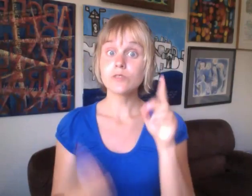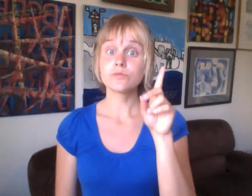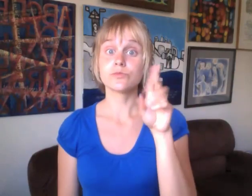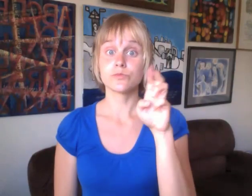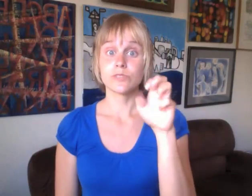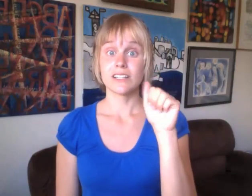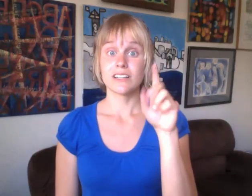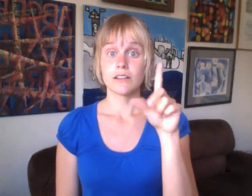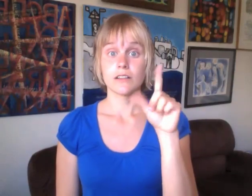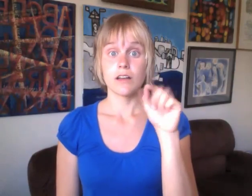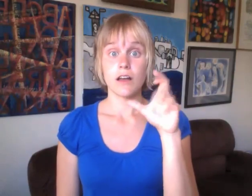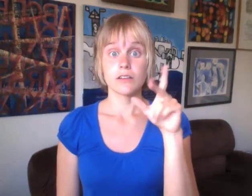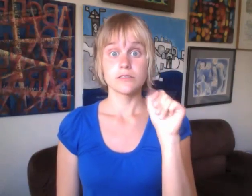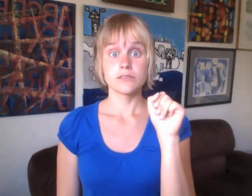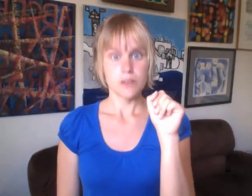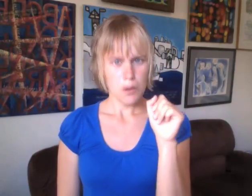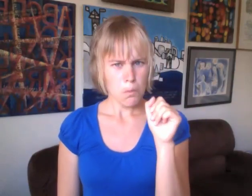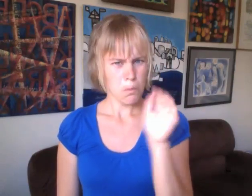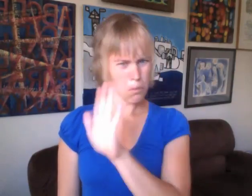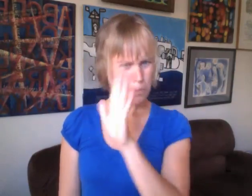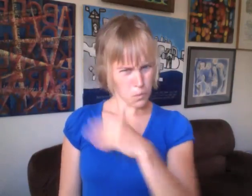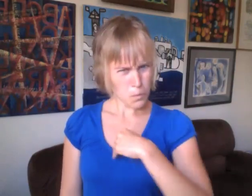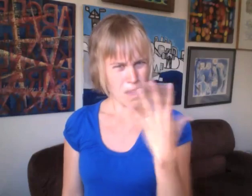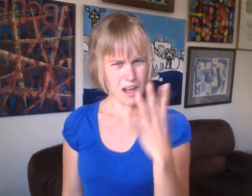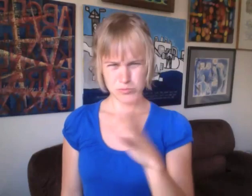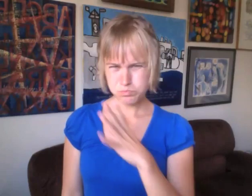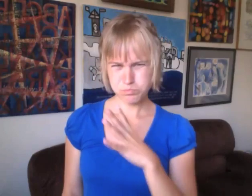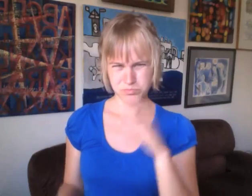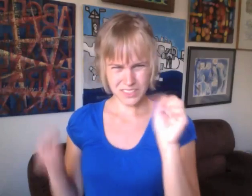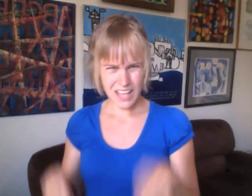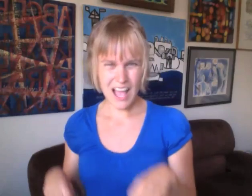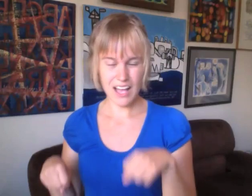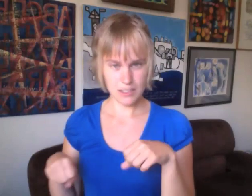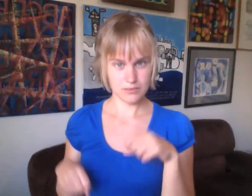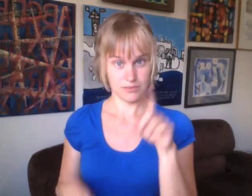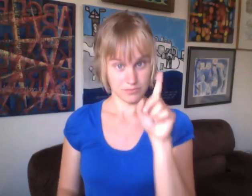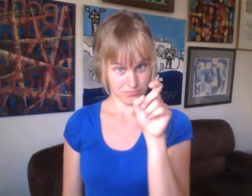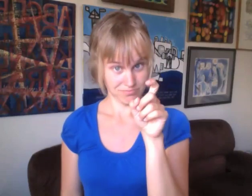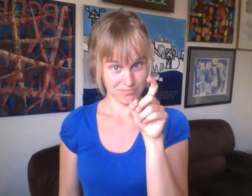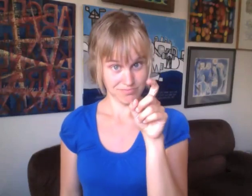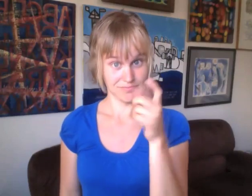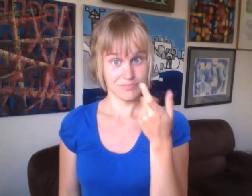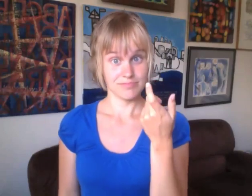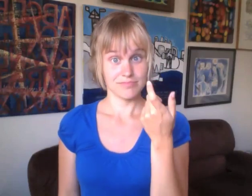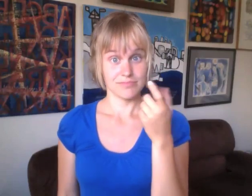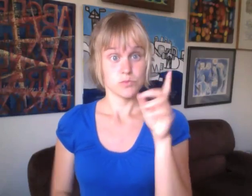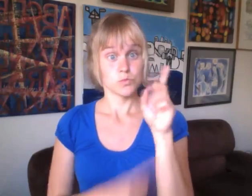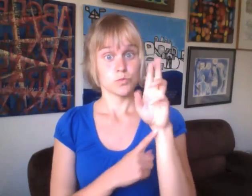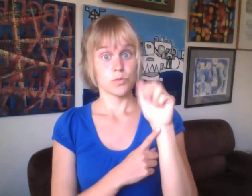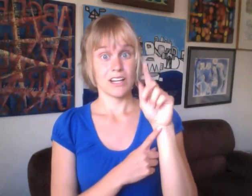With this knowledge, should we continue to perceive dreadlocks as something white people are entitled to wear?